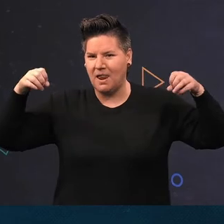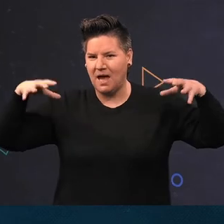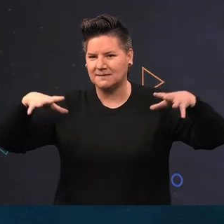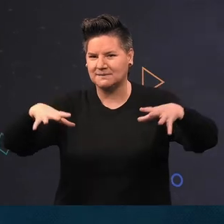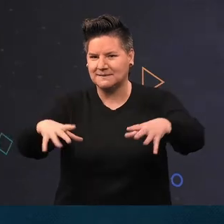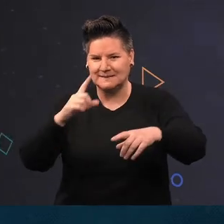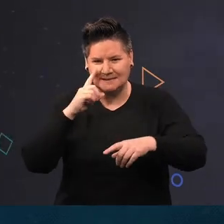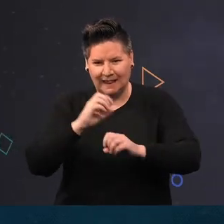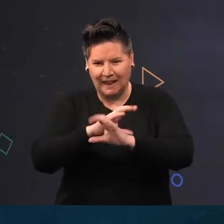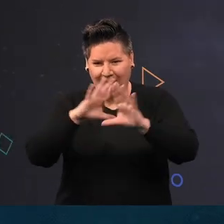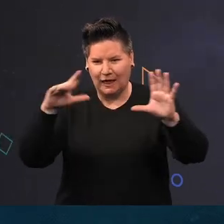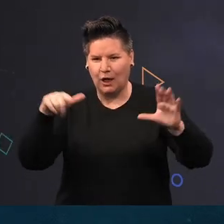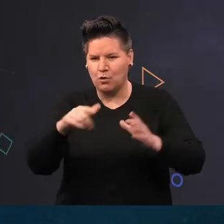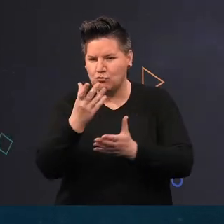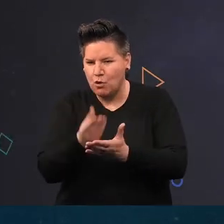And of course it's all recorded for posterity